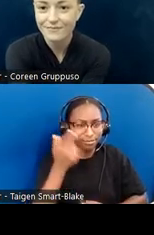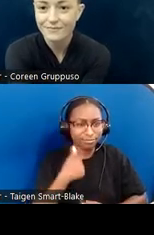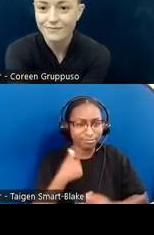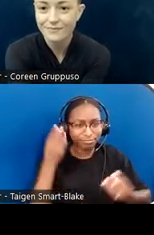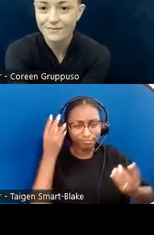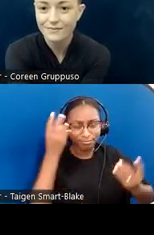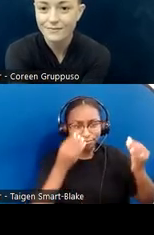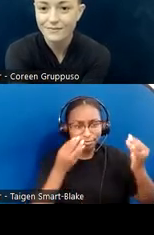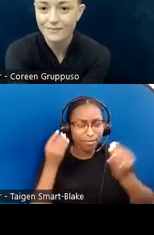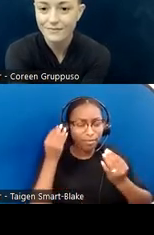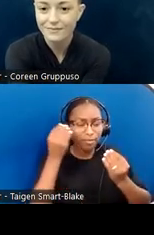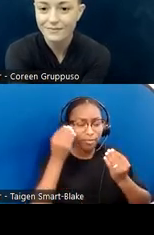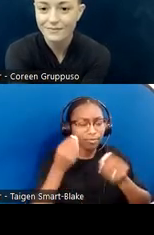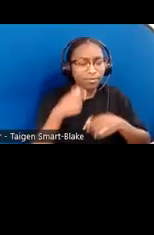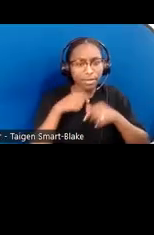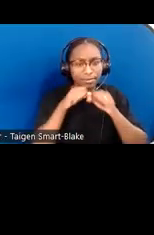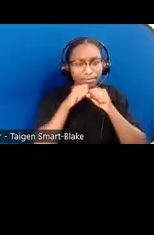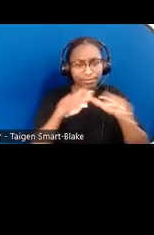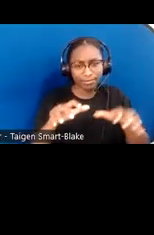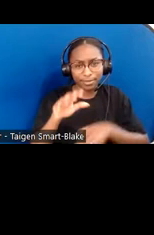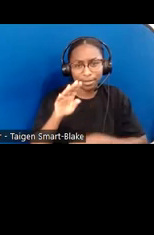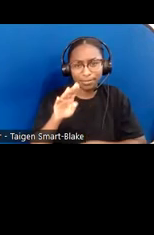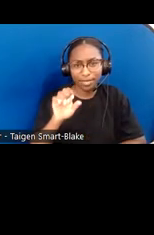that were taught by Jesus during his Sermon on the Mount.